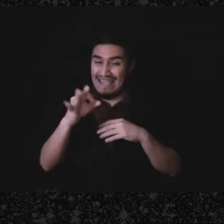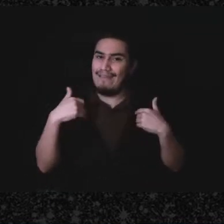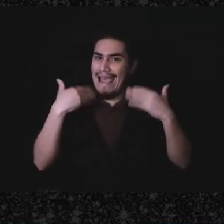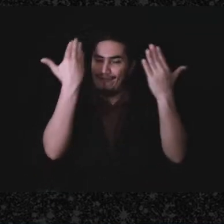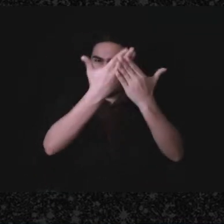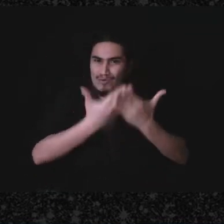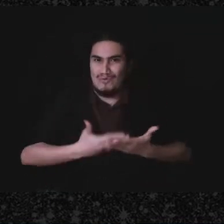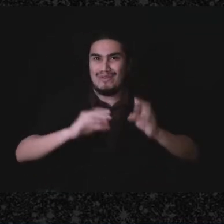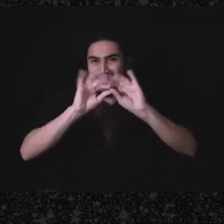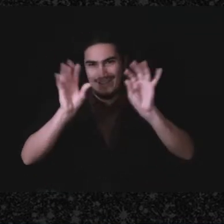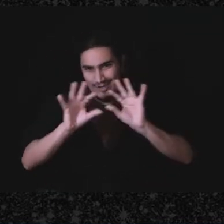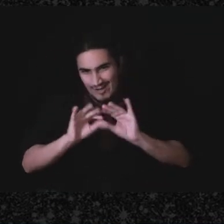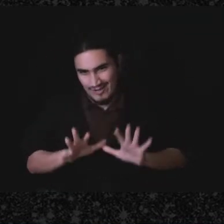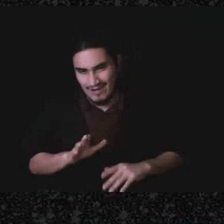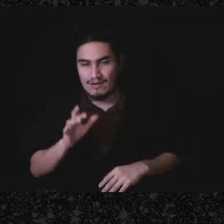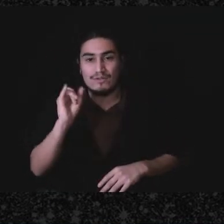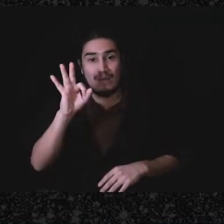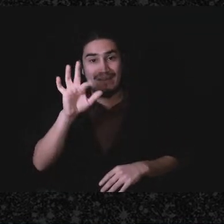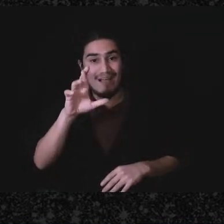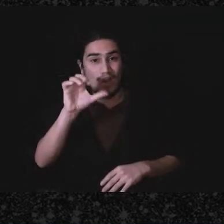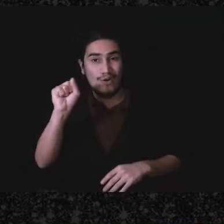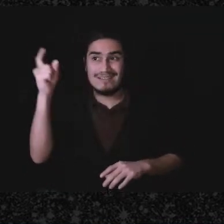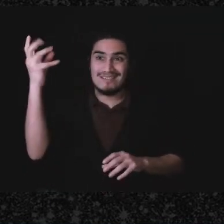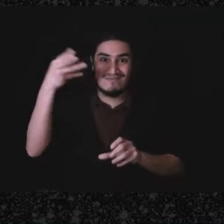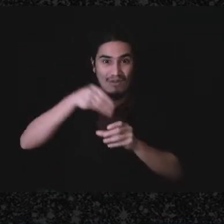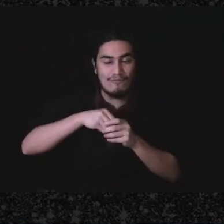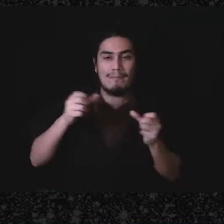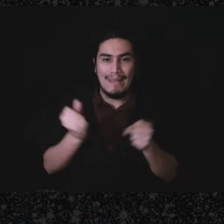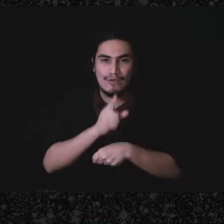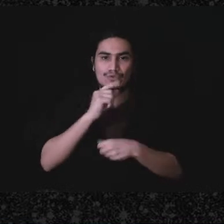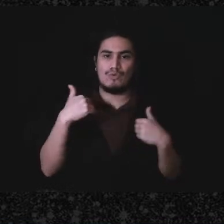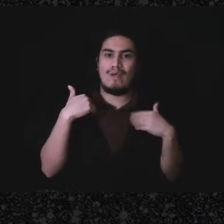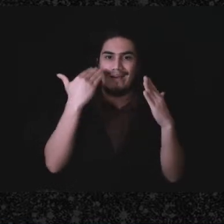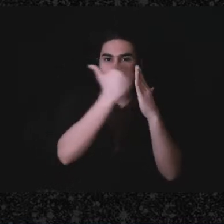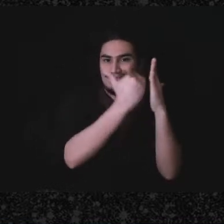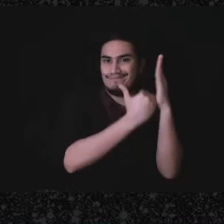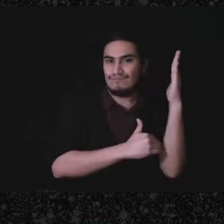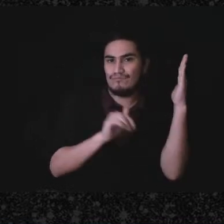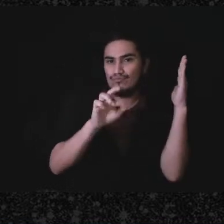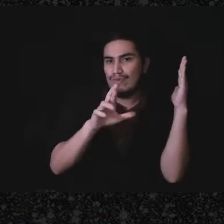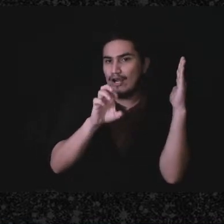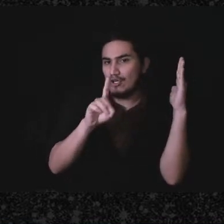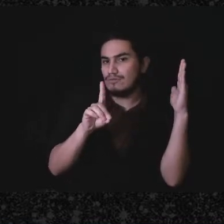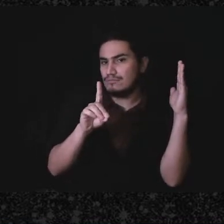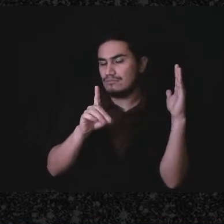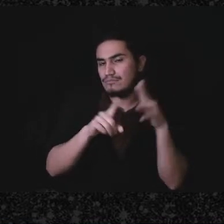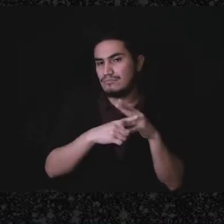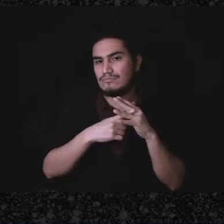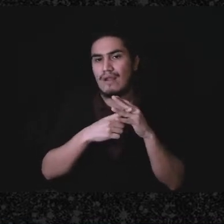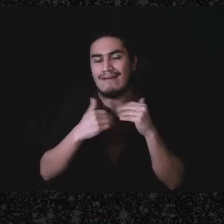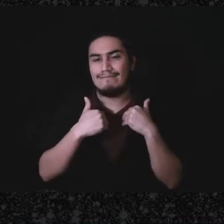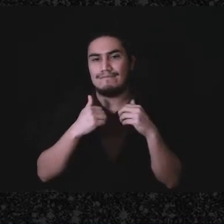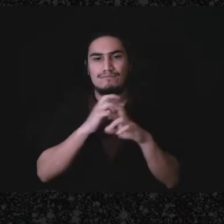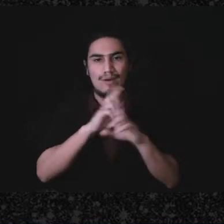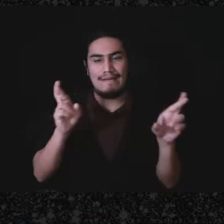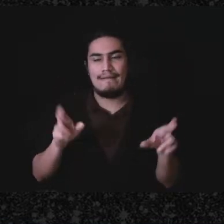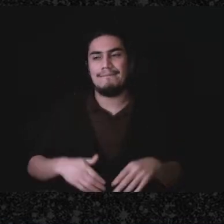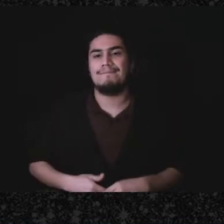if the IRS does get involved. The best record - the best thing to have is contemporaneously kept